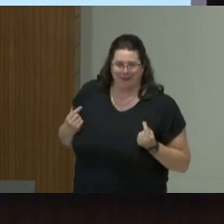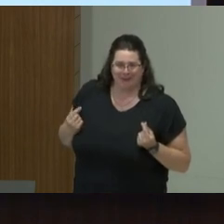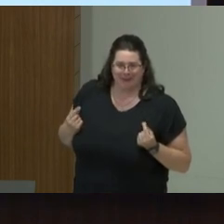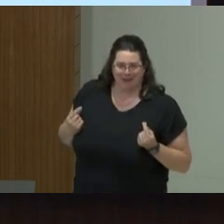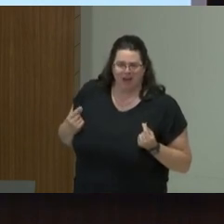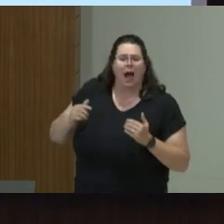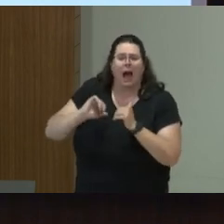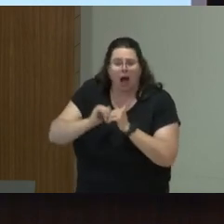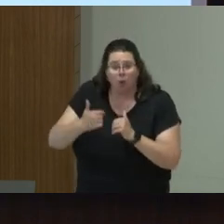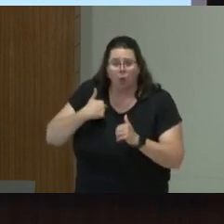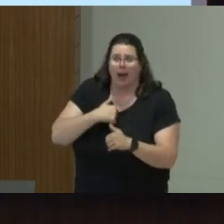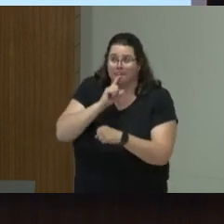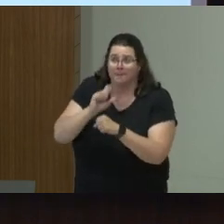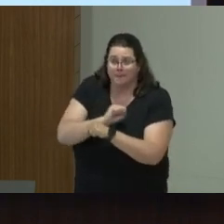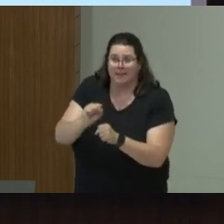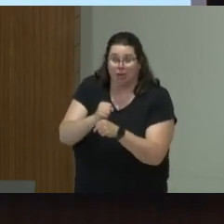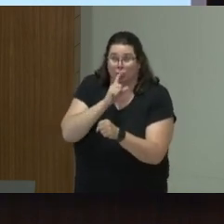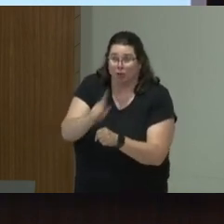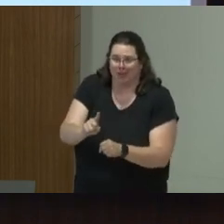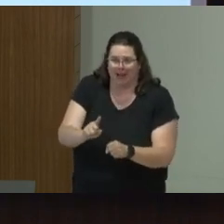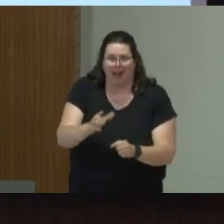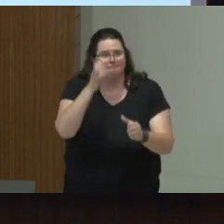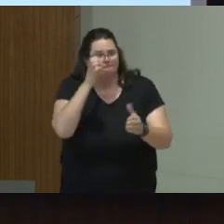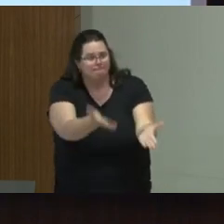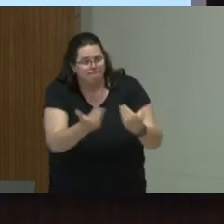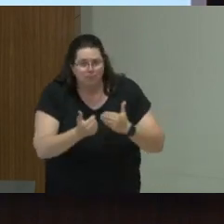make sure, like what 100% what should we do?